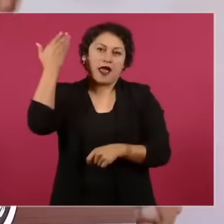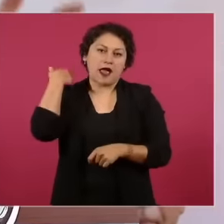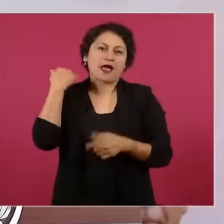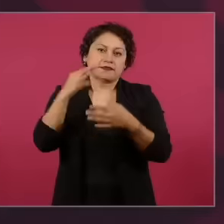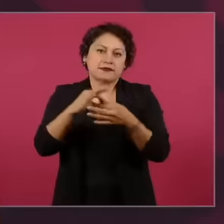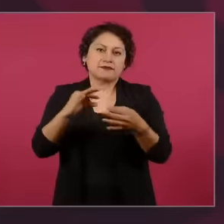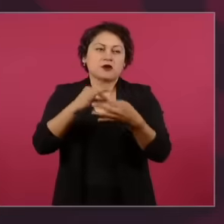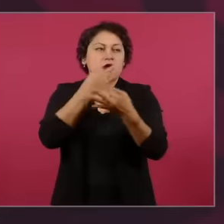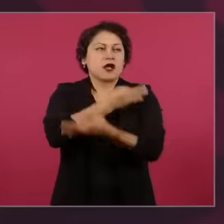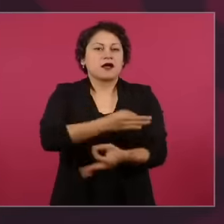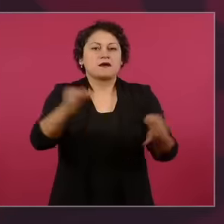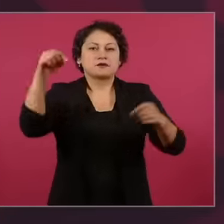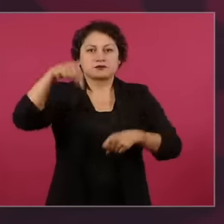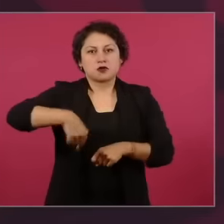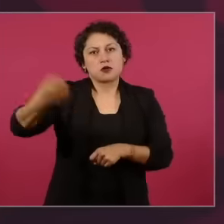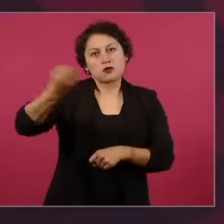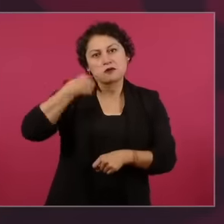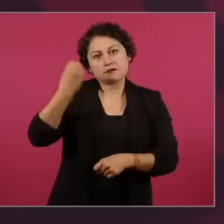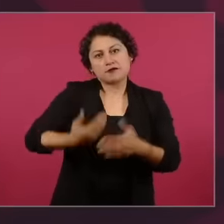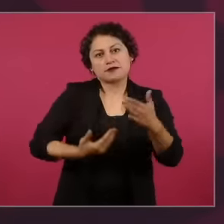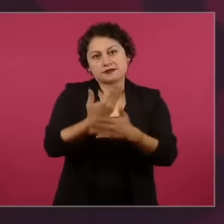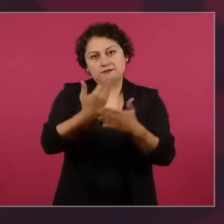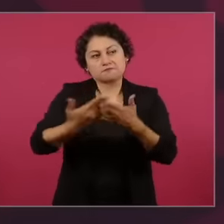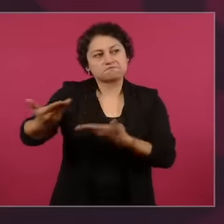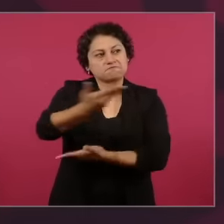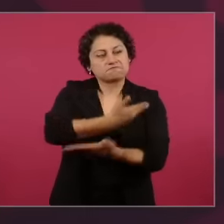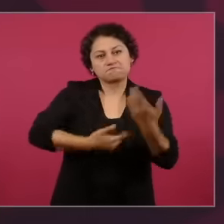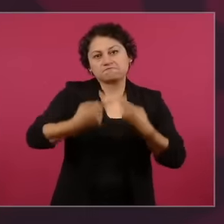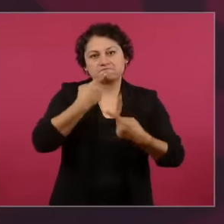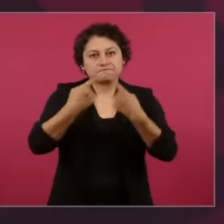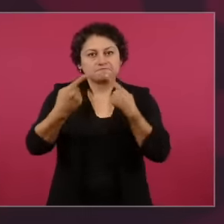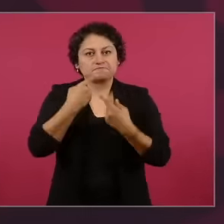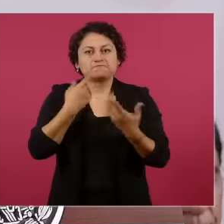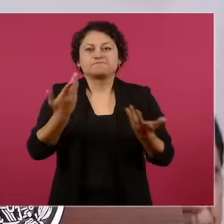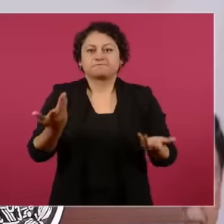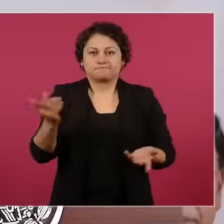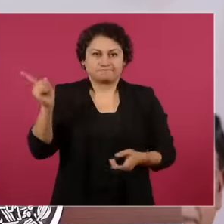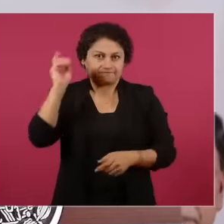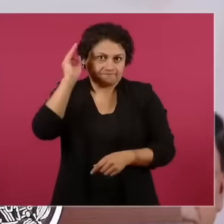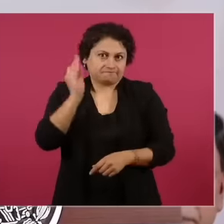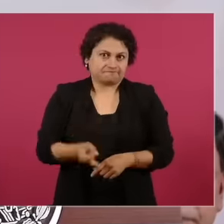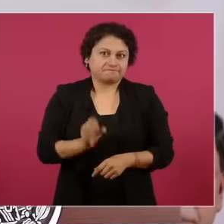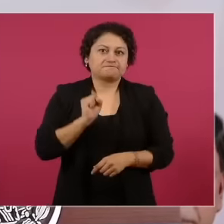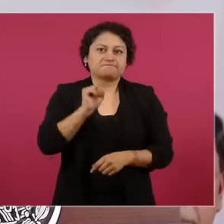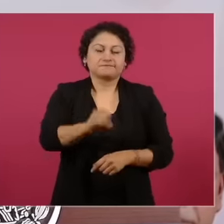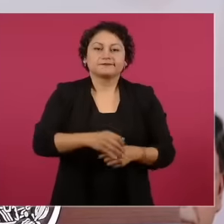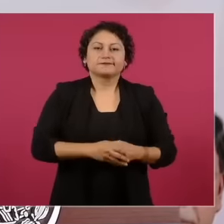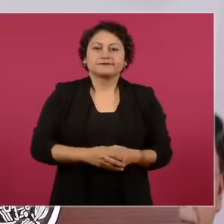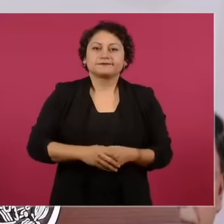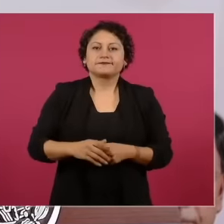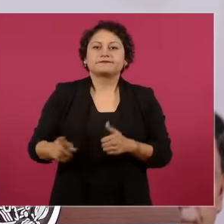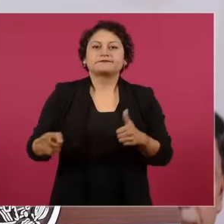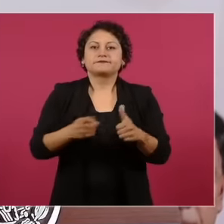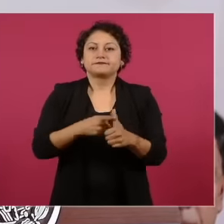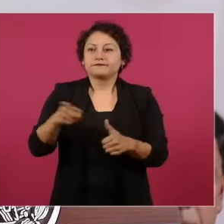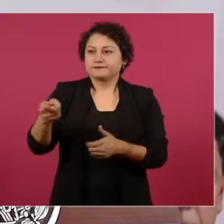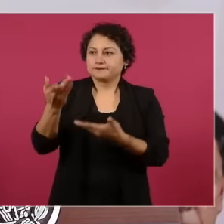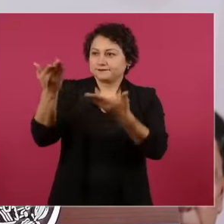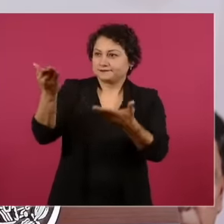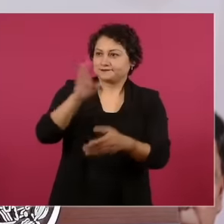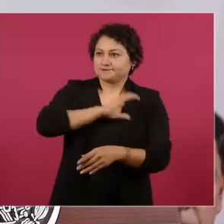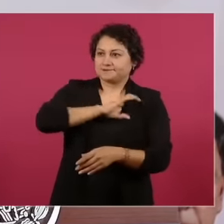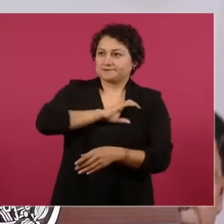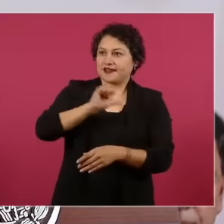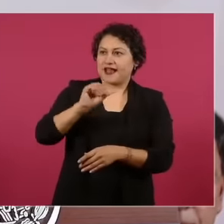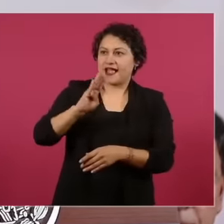And these meetings promoted first by the beloved Abel Reynoso proposed by the beloved